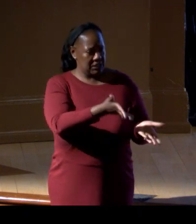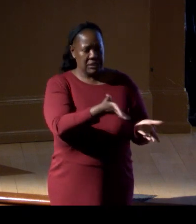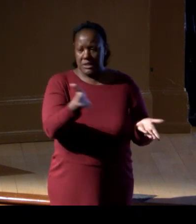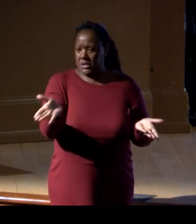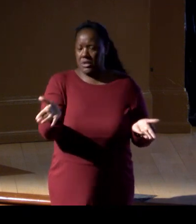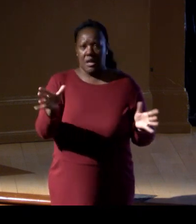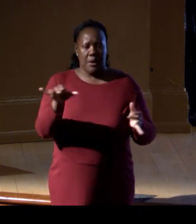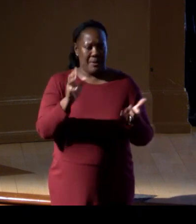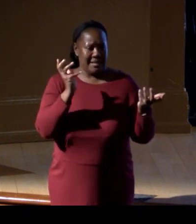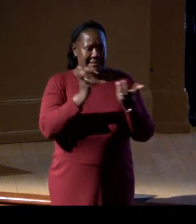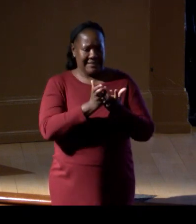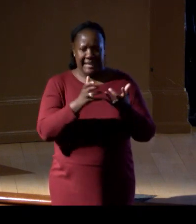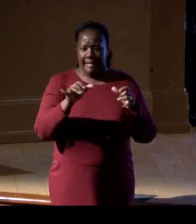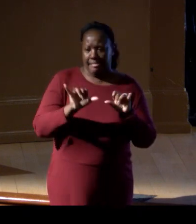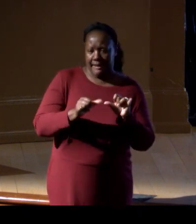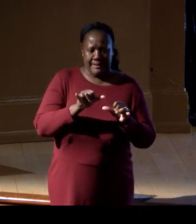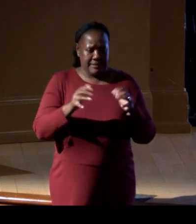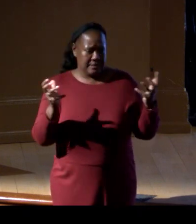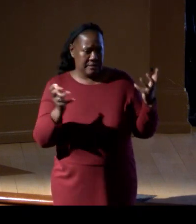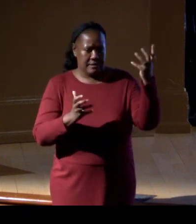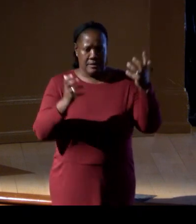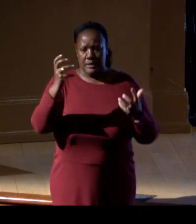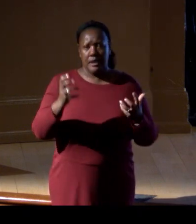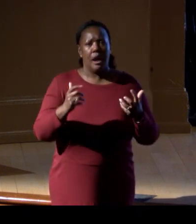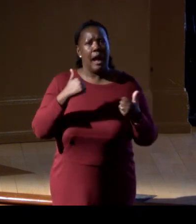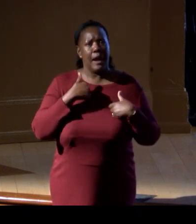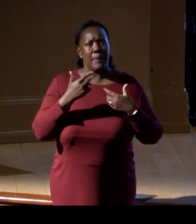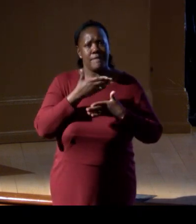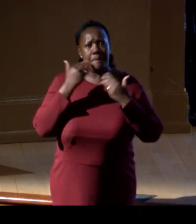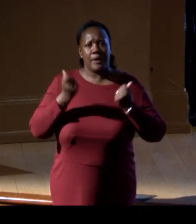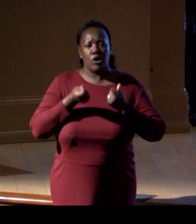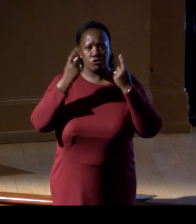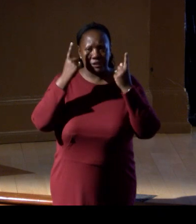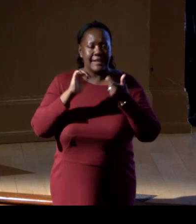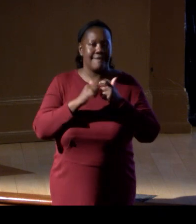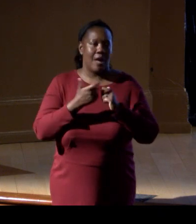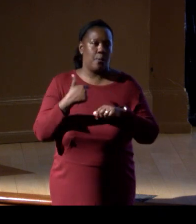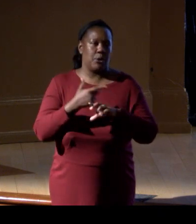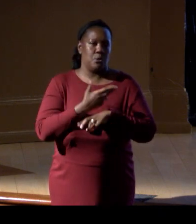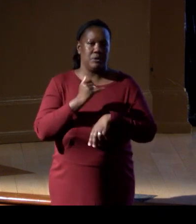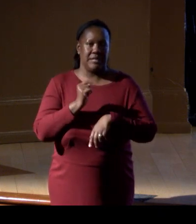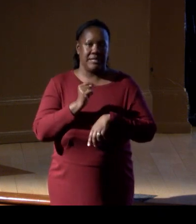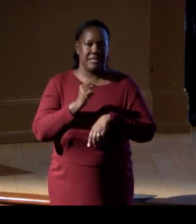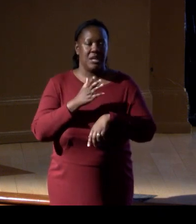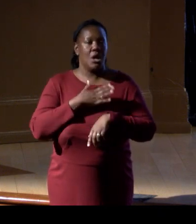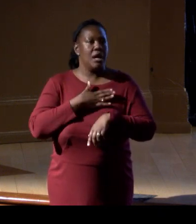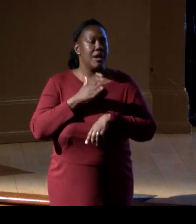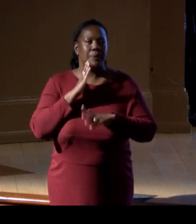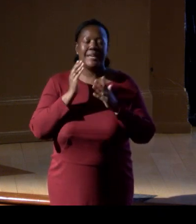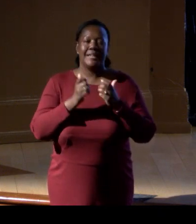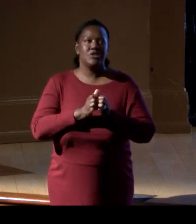and as our standards and understanding of how we use it expand beyond hake to other fisheries.